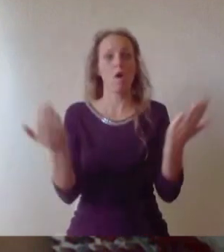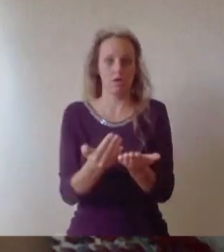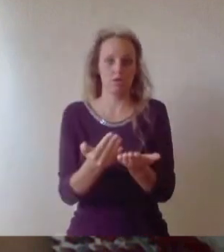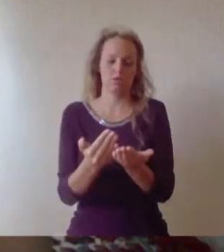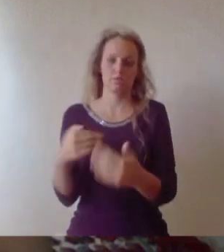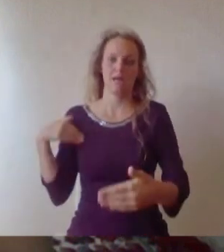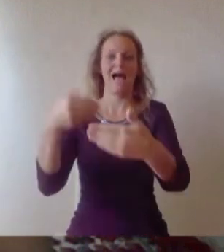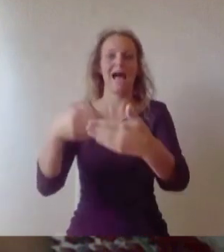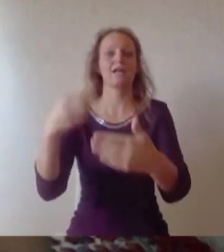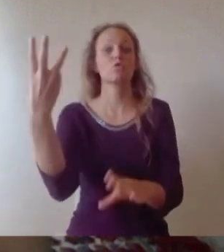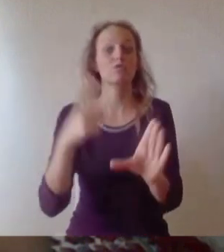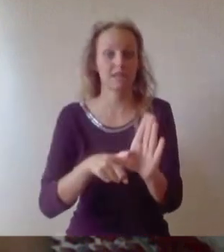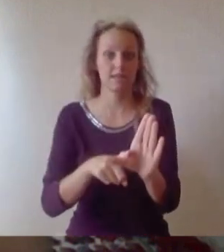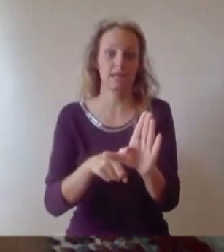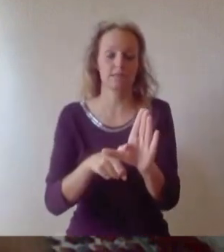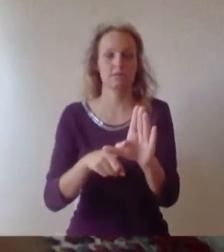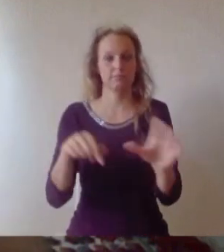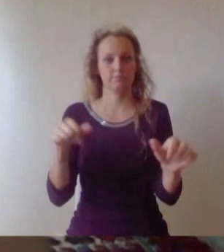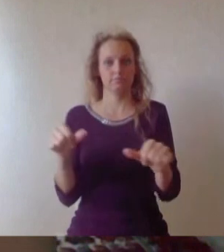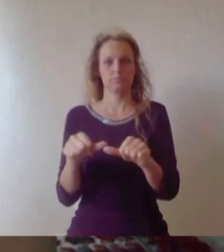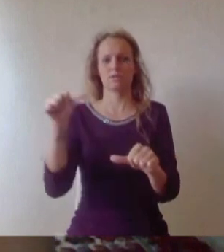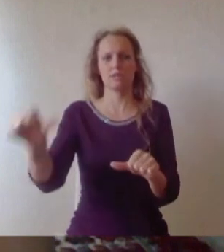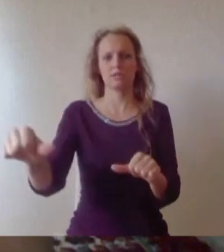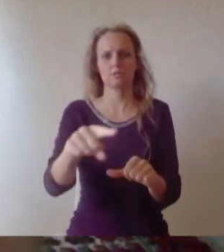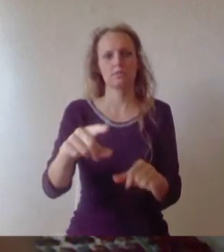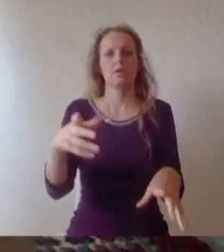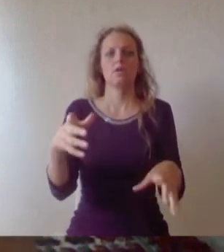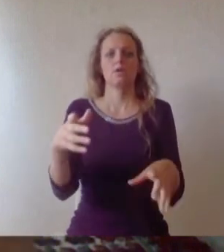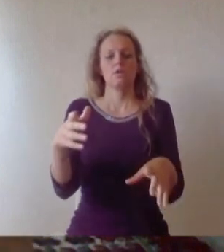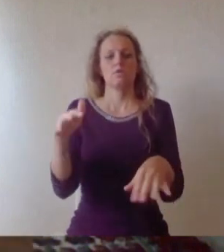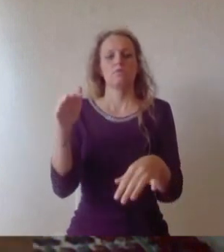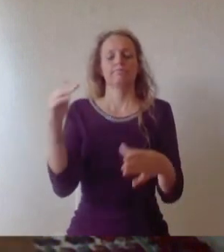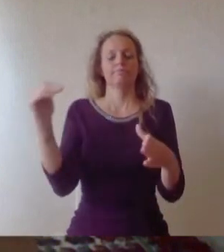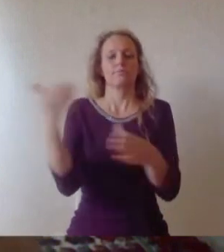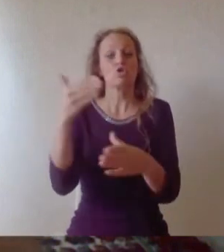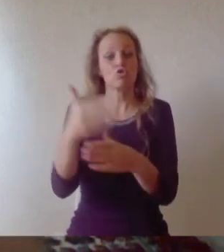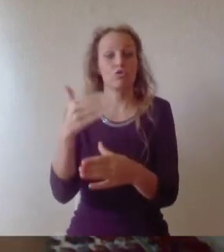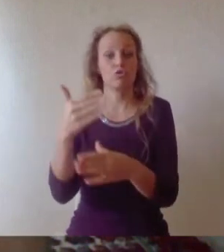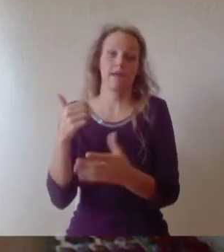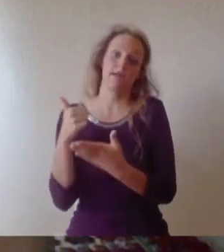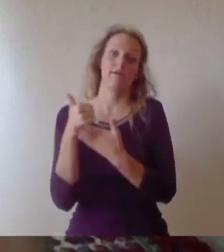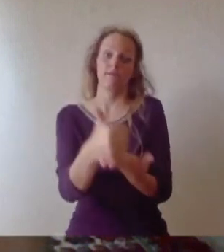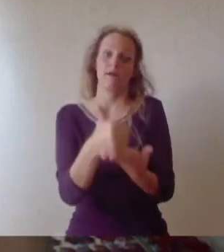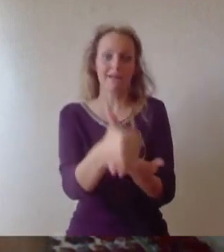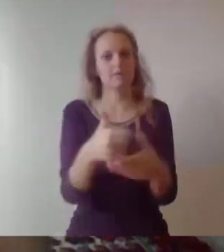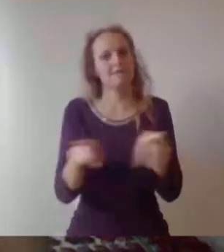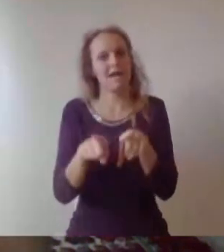world. This includes career guidance, feedback on job job applications and interview practice.